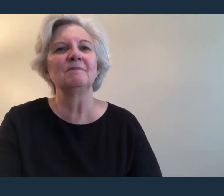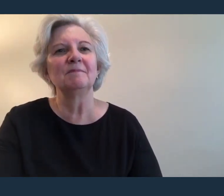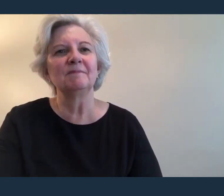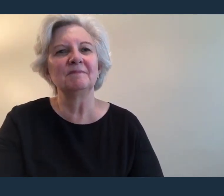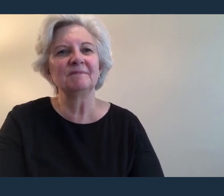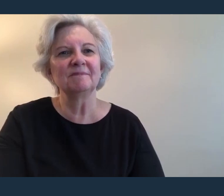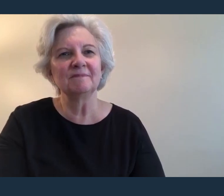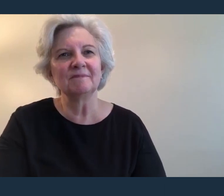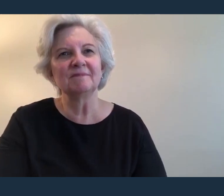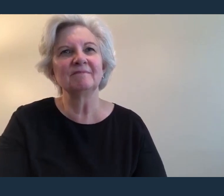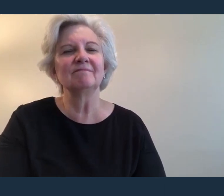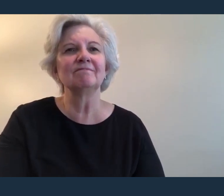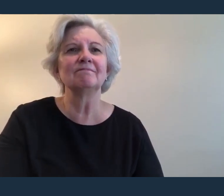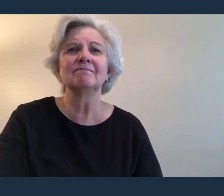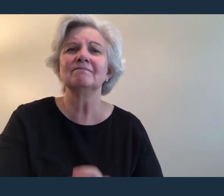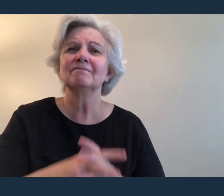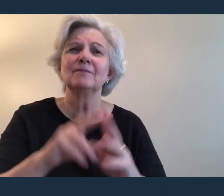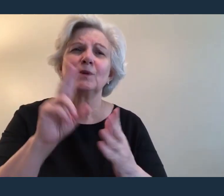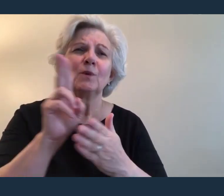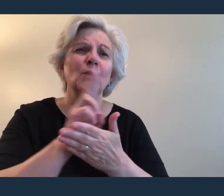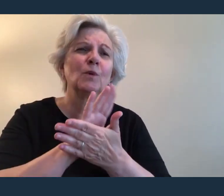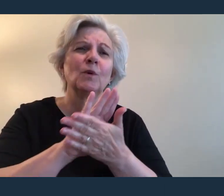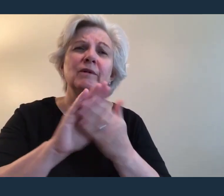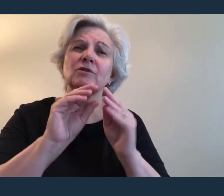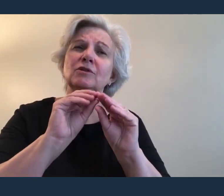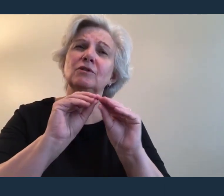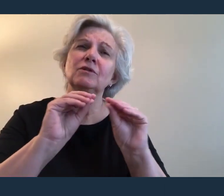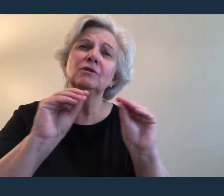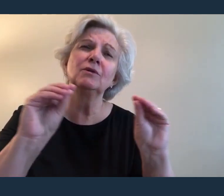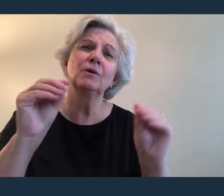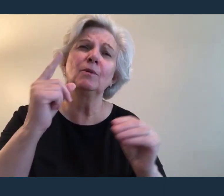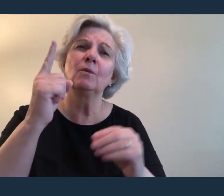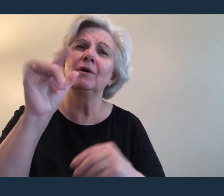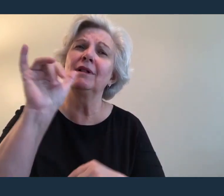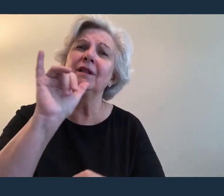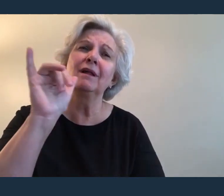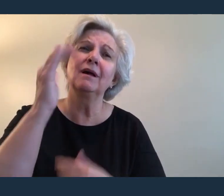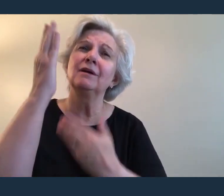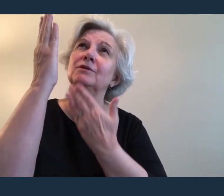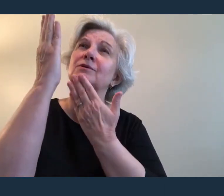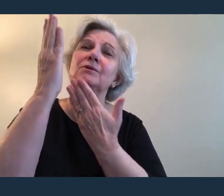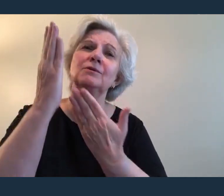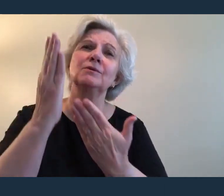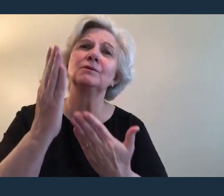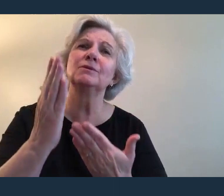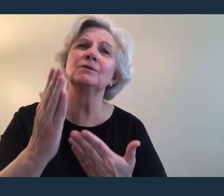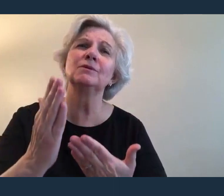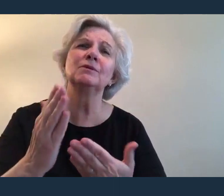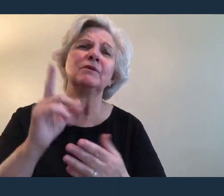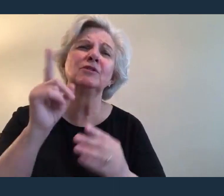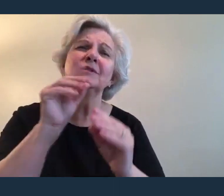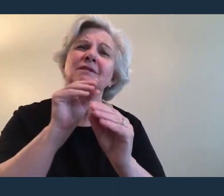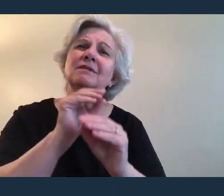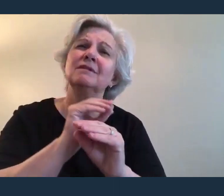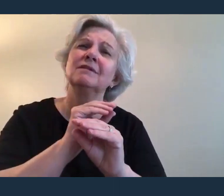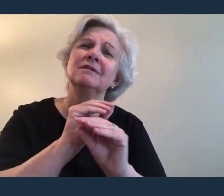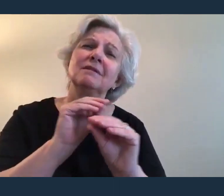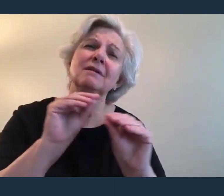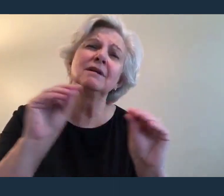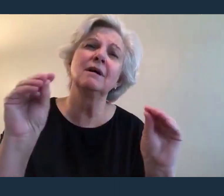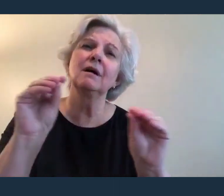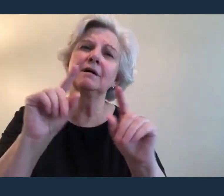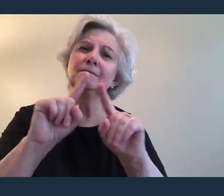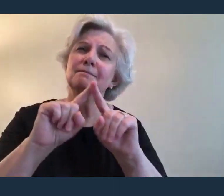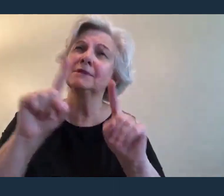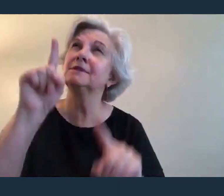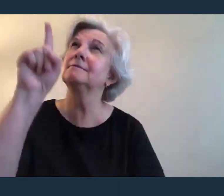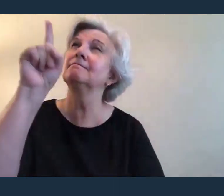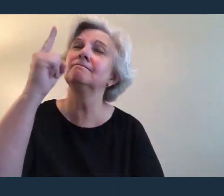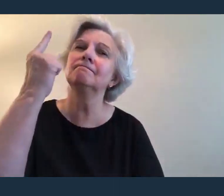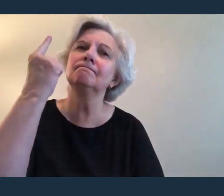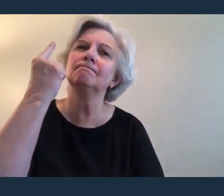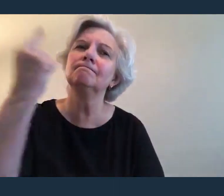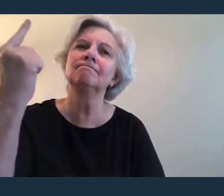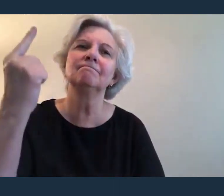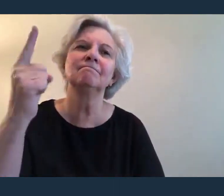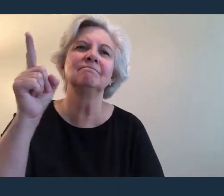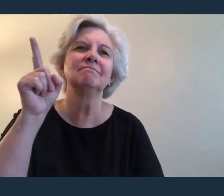Holy, there is no one like You There is none beside You